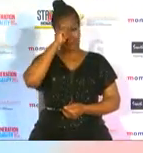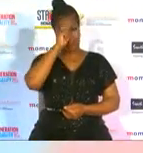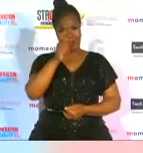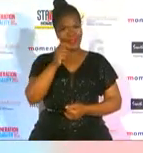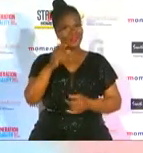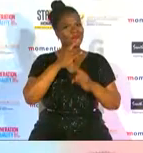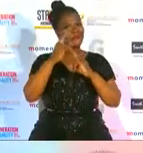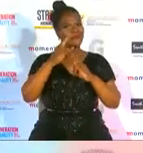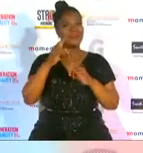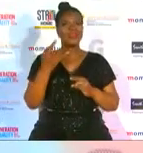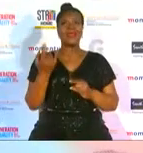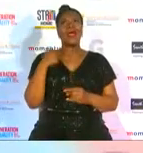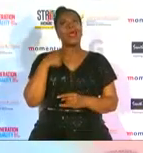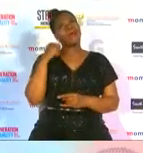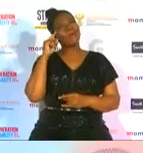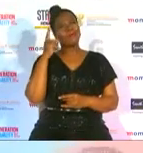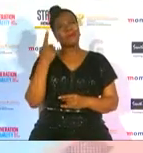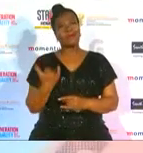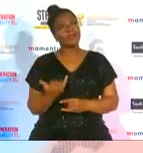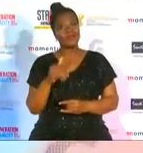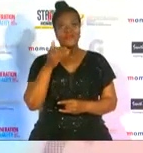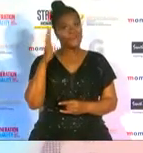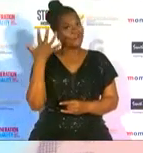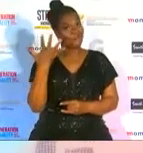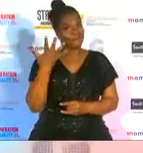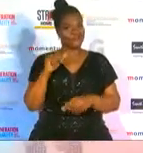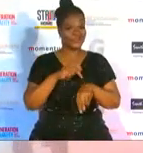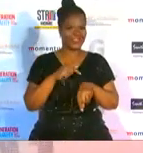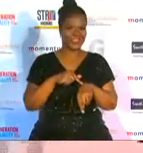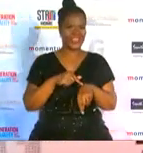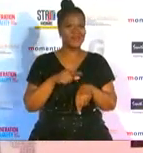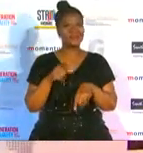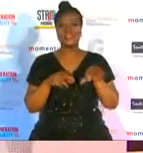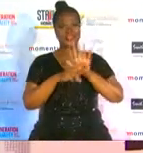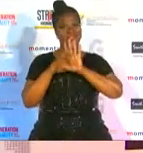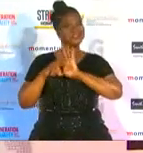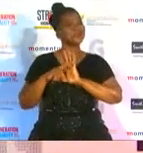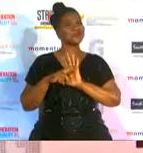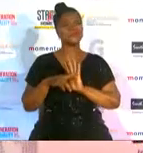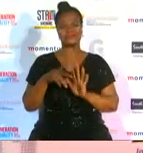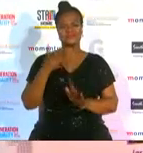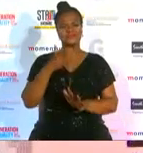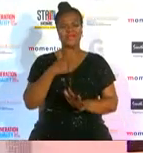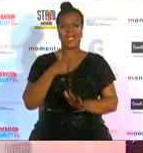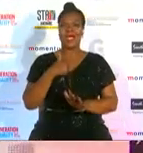it's the fifth time so i it keeps showing that hard work pace you know i'm really honored because i was so surprised with